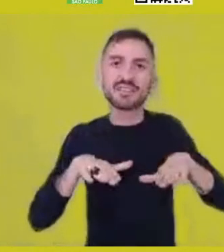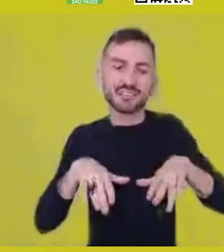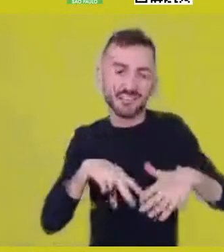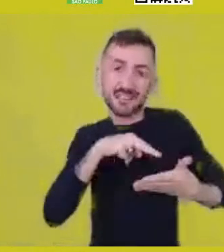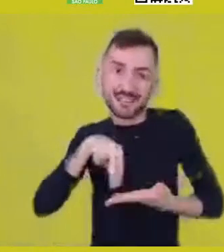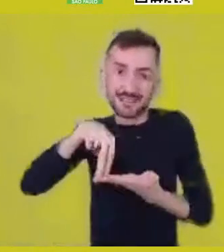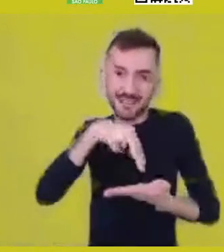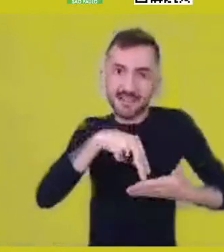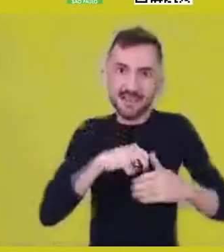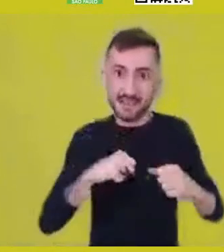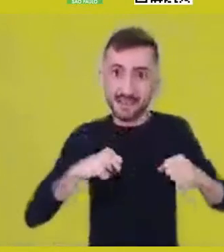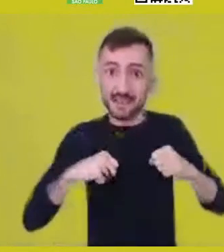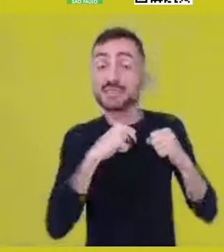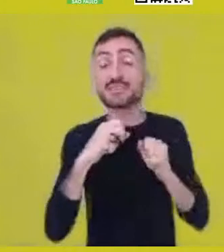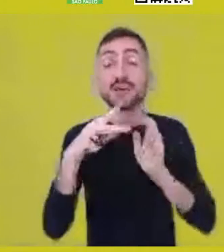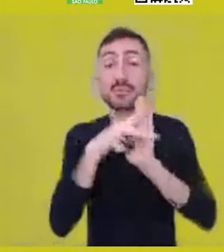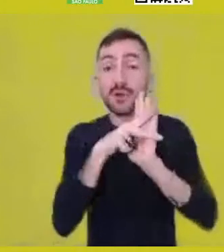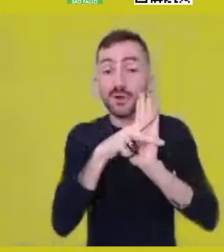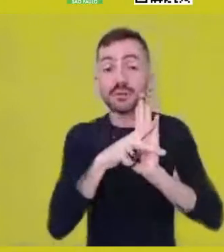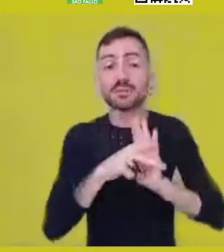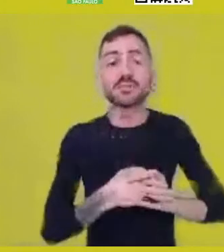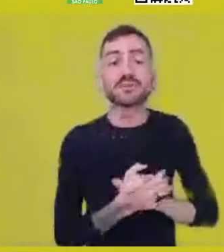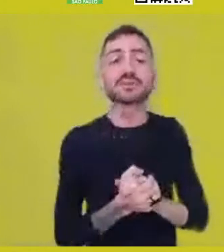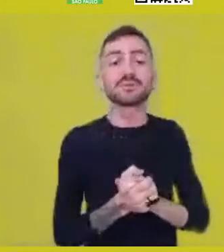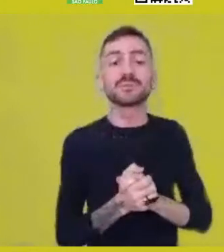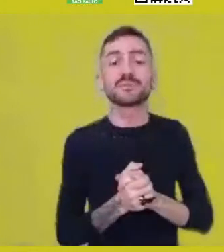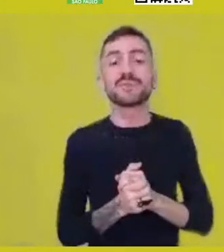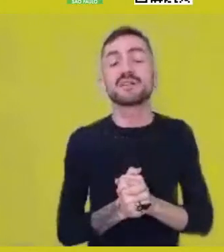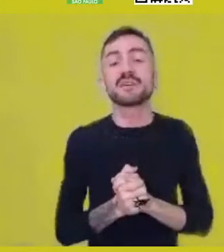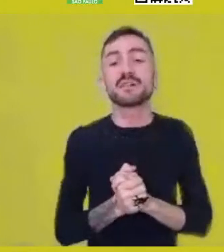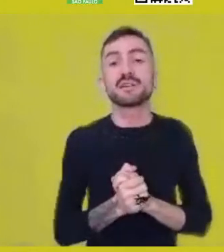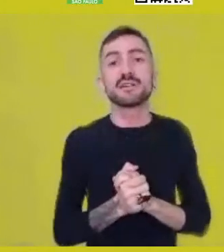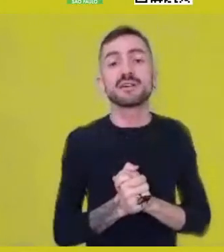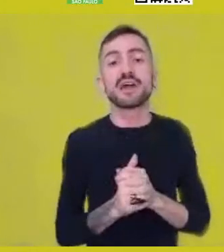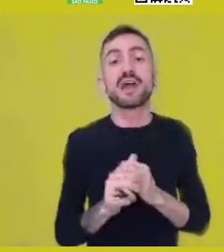the woman who generates...